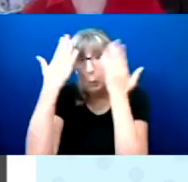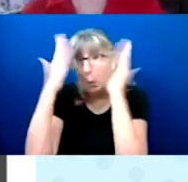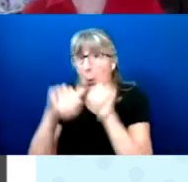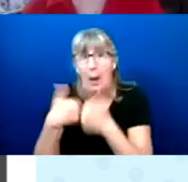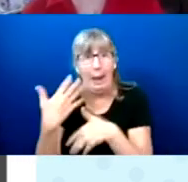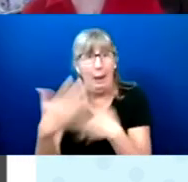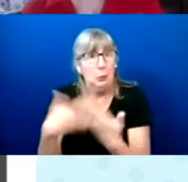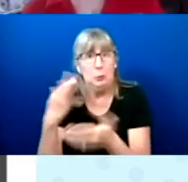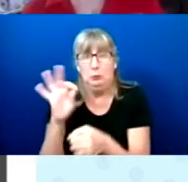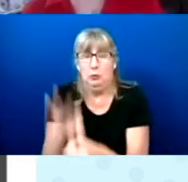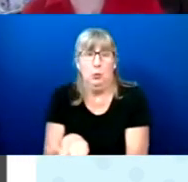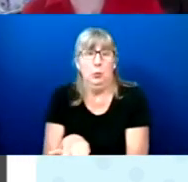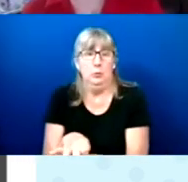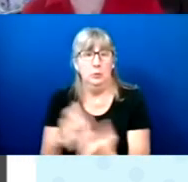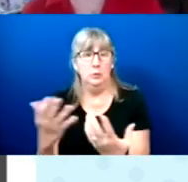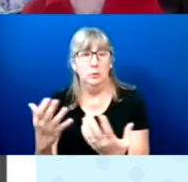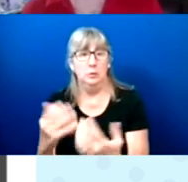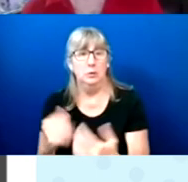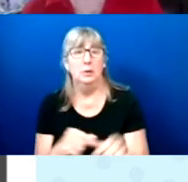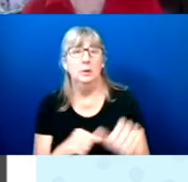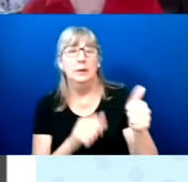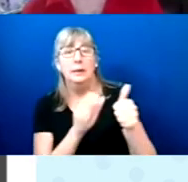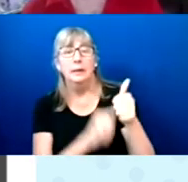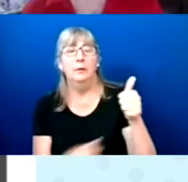Only 3 out of 10 voters use the Internet.